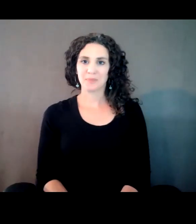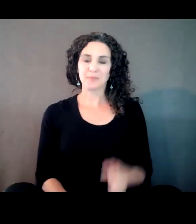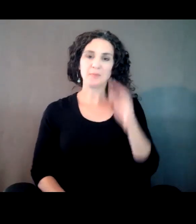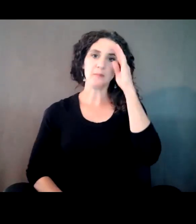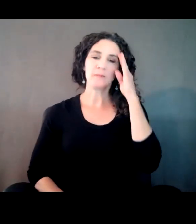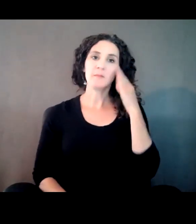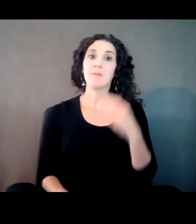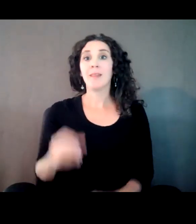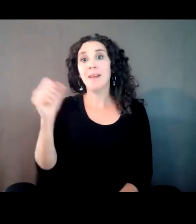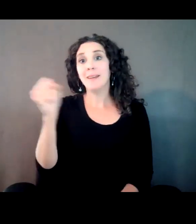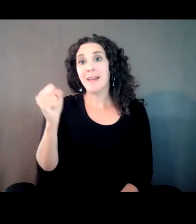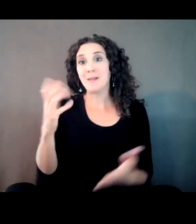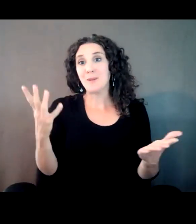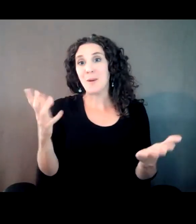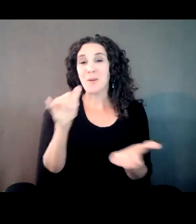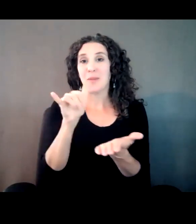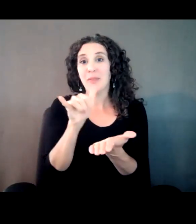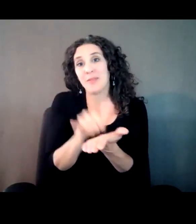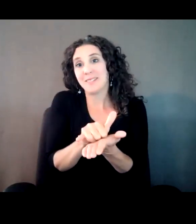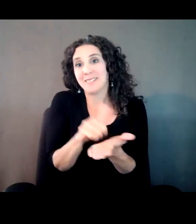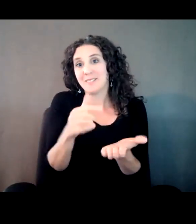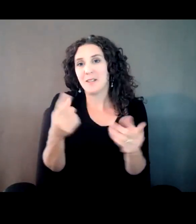Yeah, so that -- so it's funny